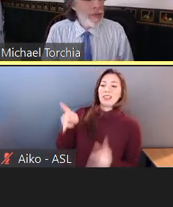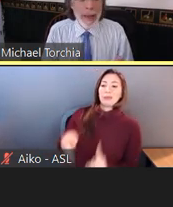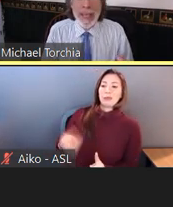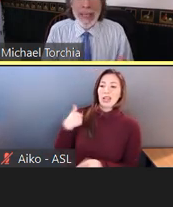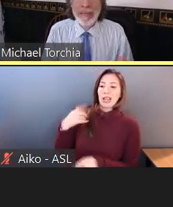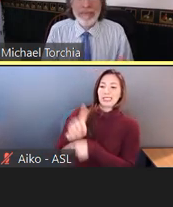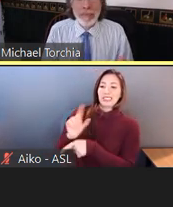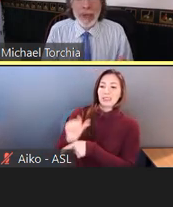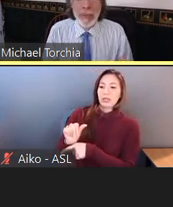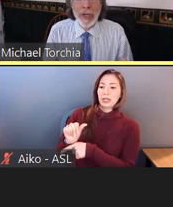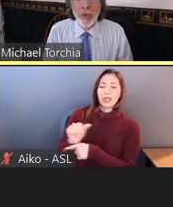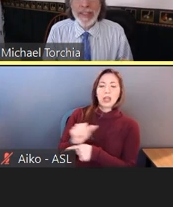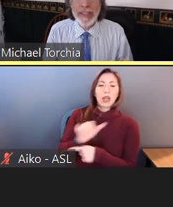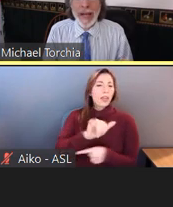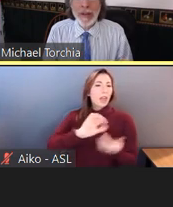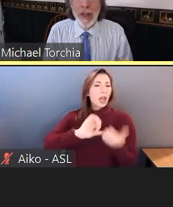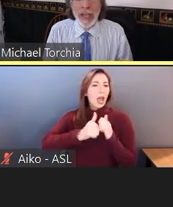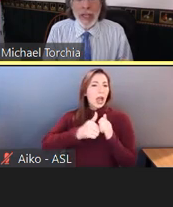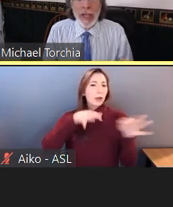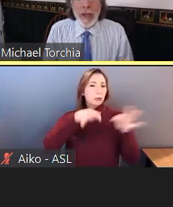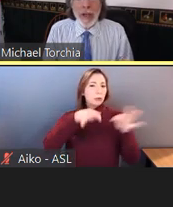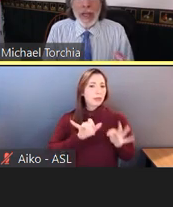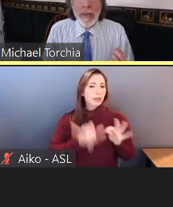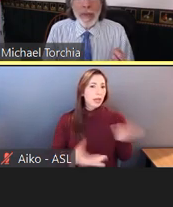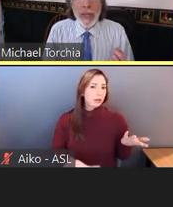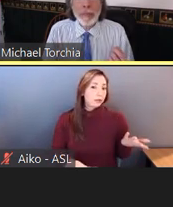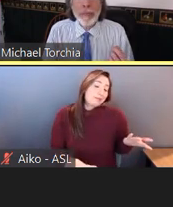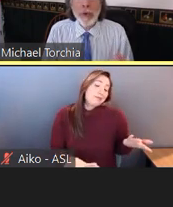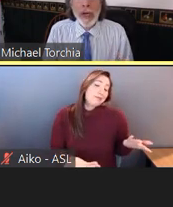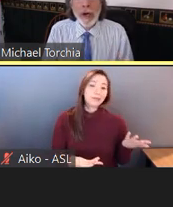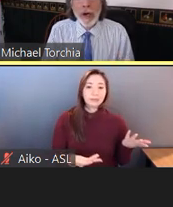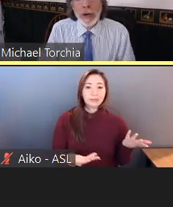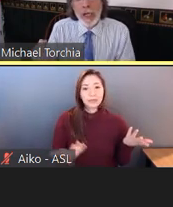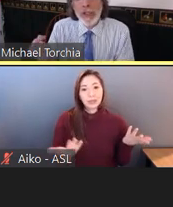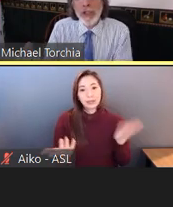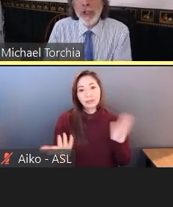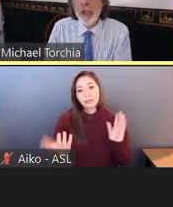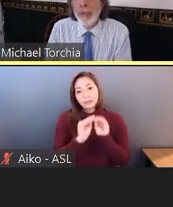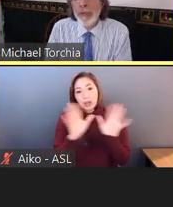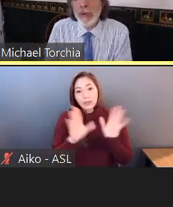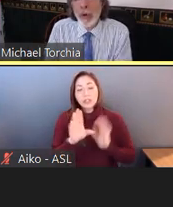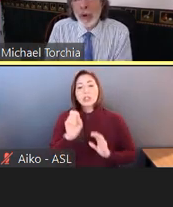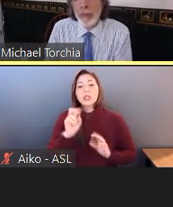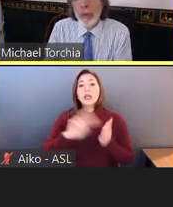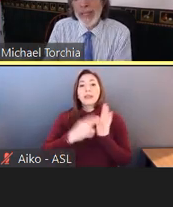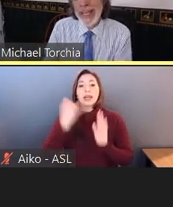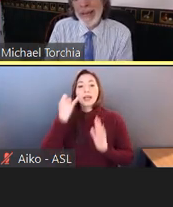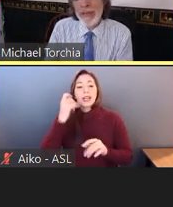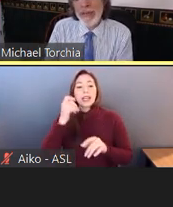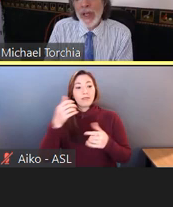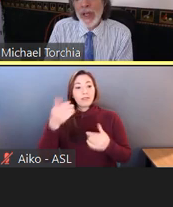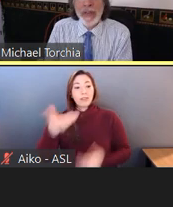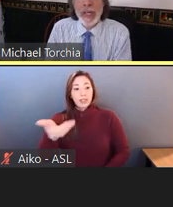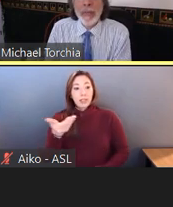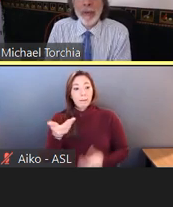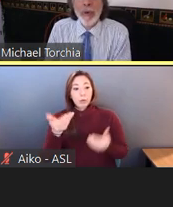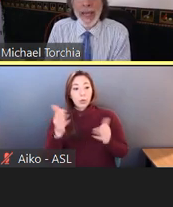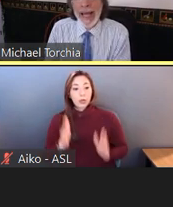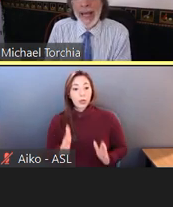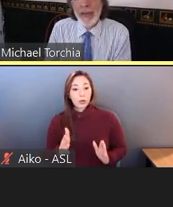That means pretty much what it sounds like. The employer assumes or believes that the employee has